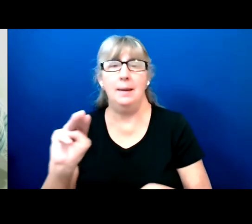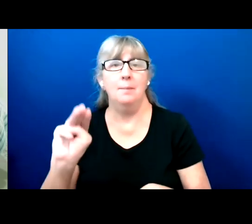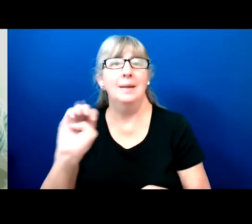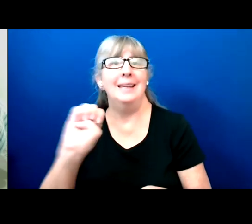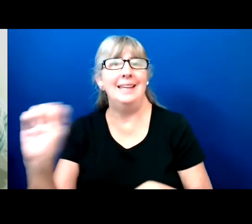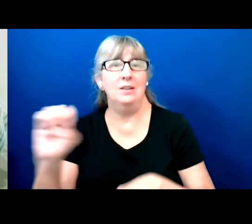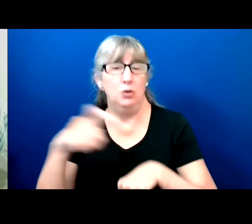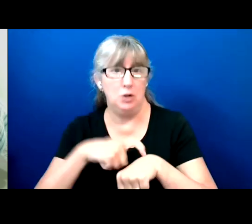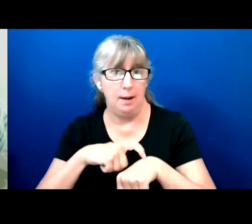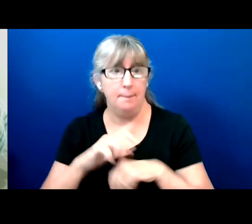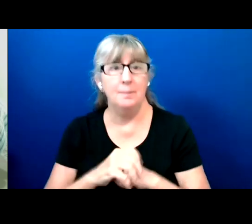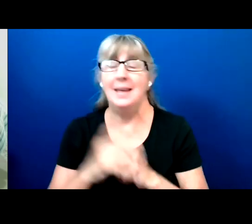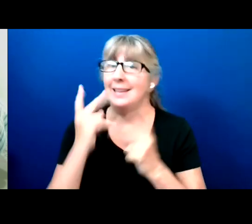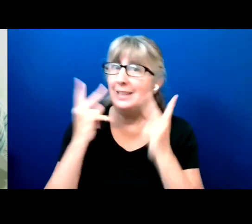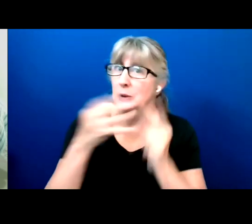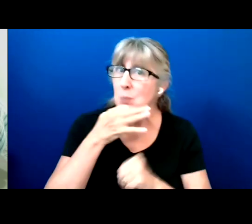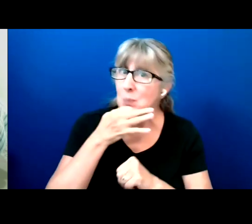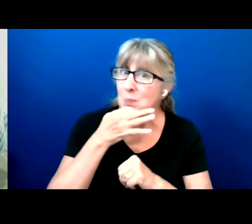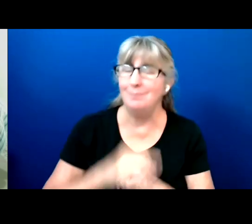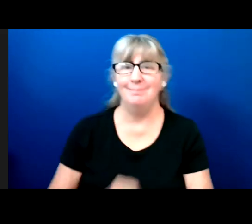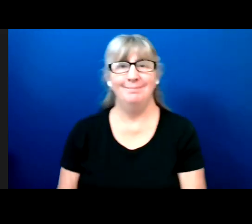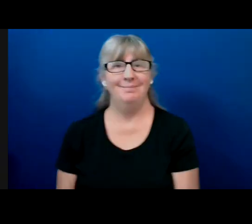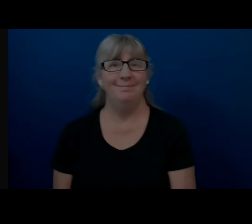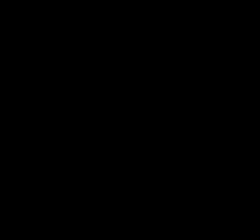See you then.